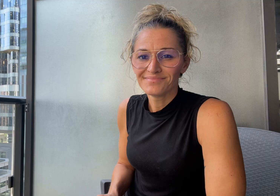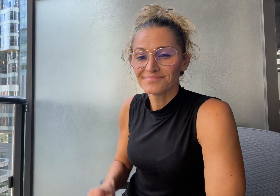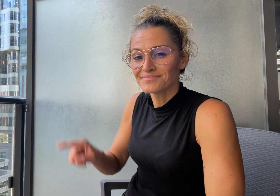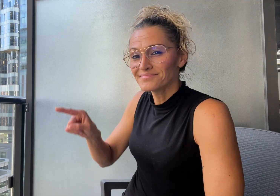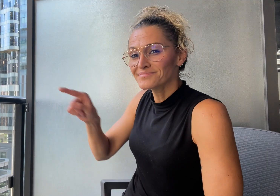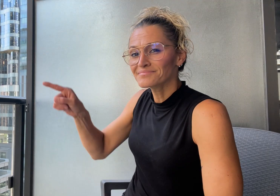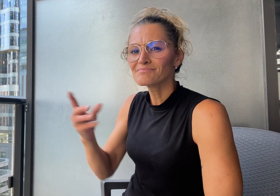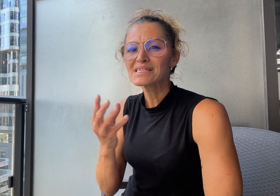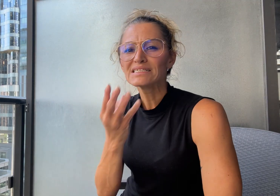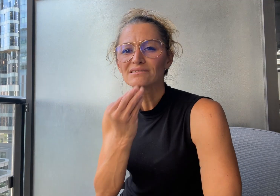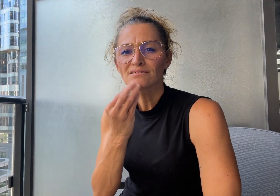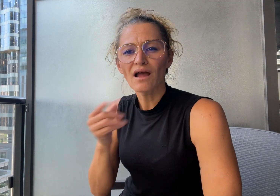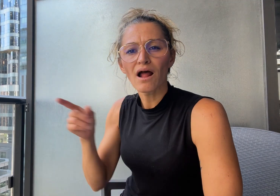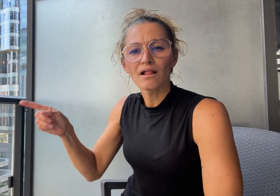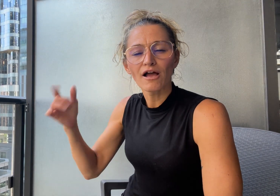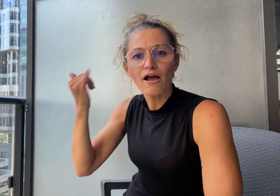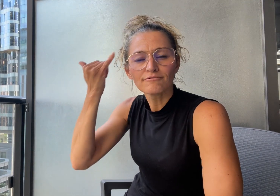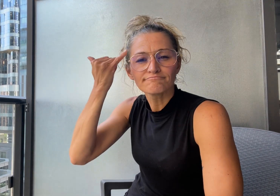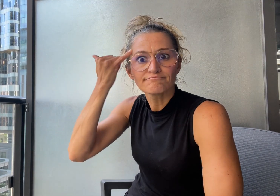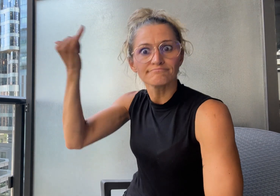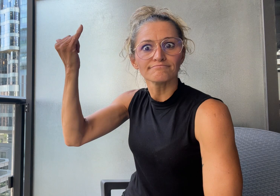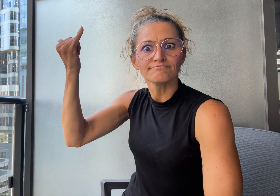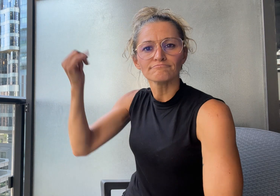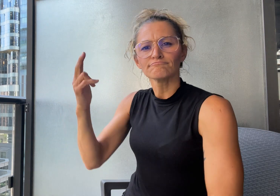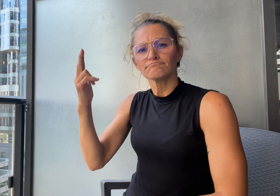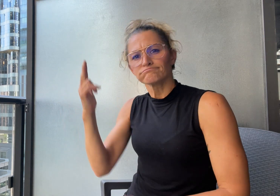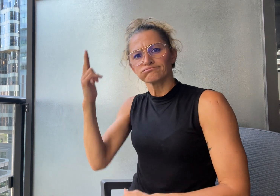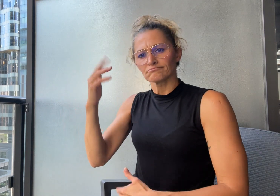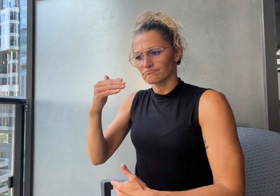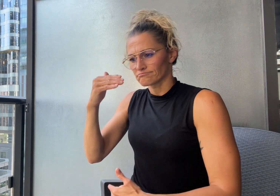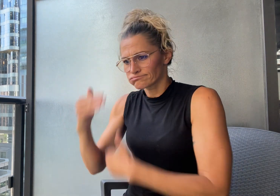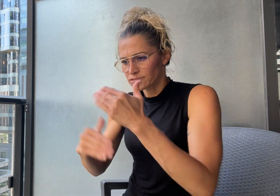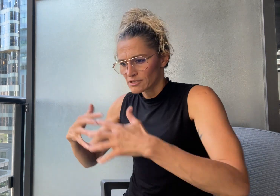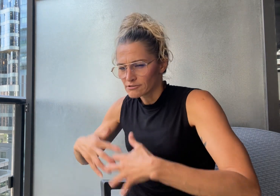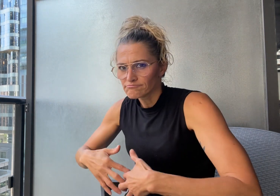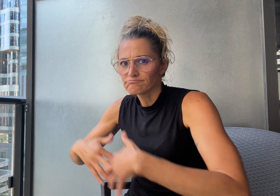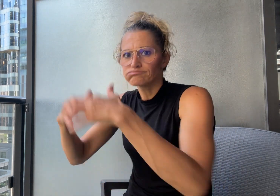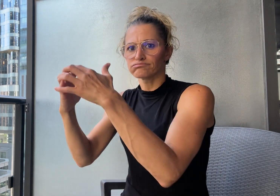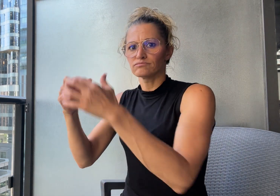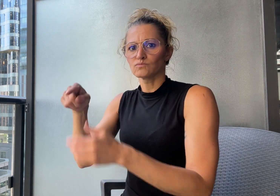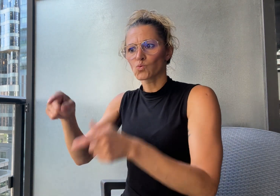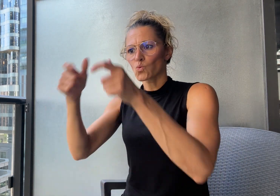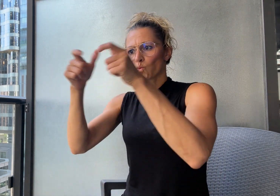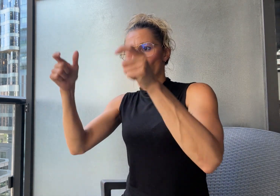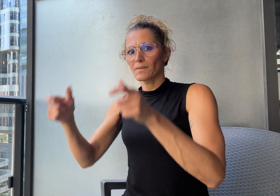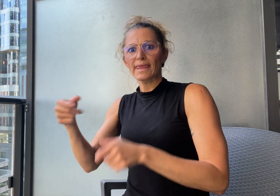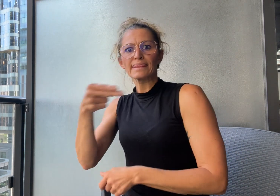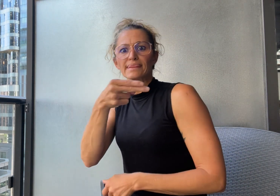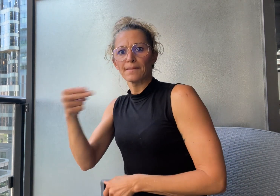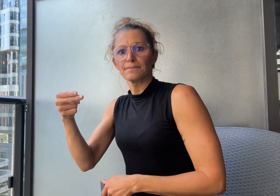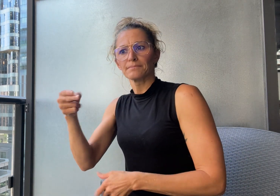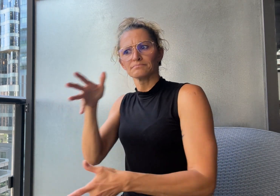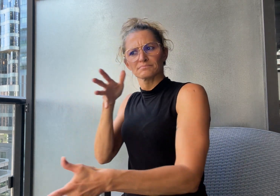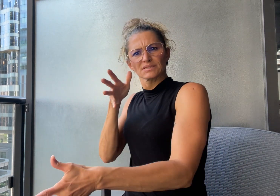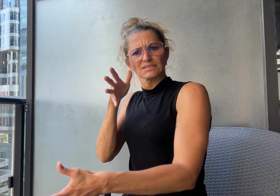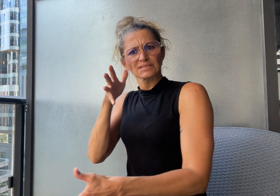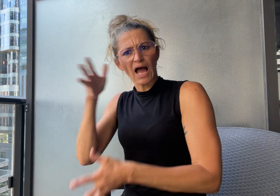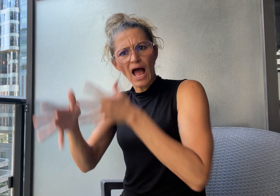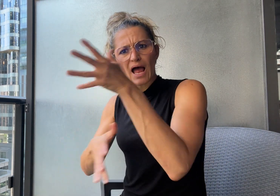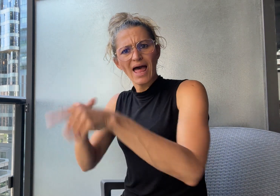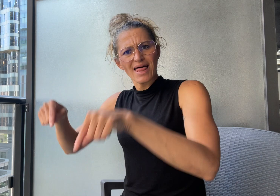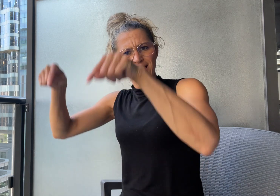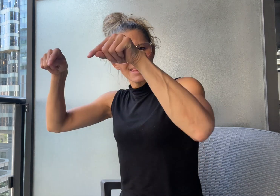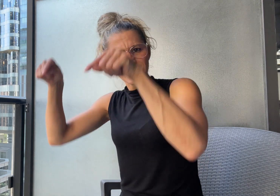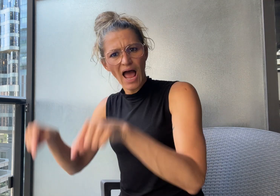An Israeli start-up company, “Sign Now” is aiming to make